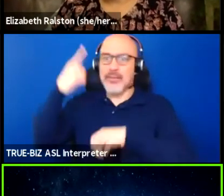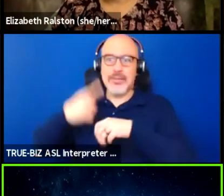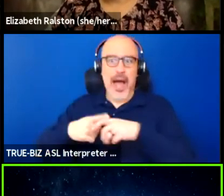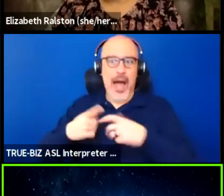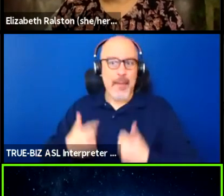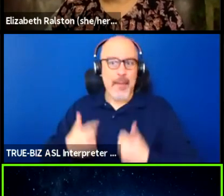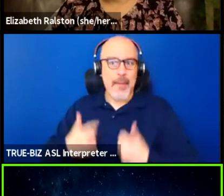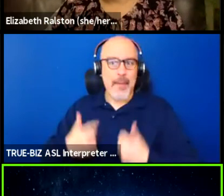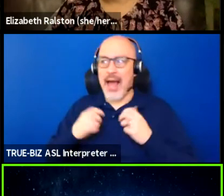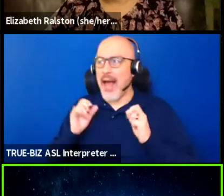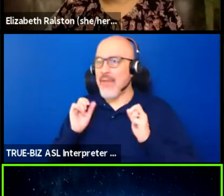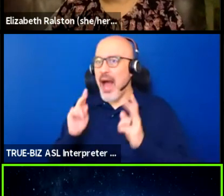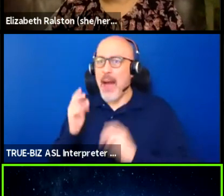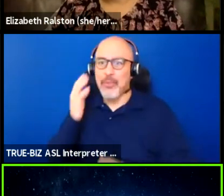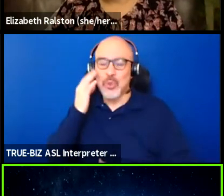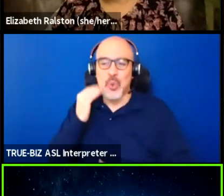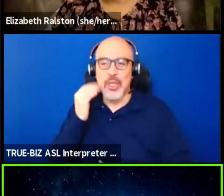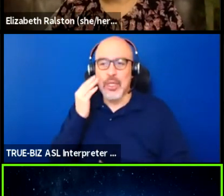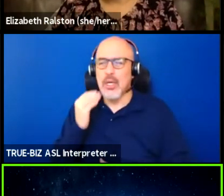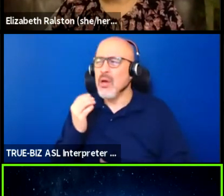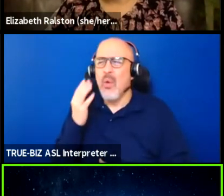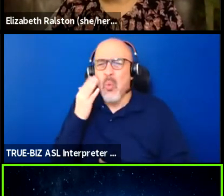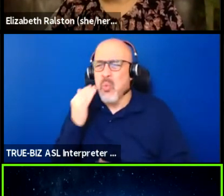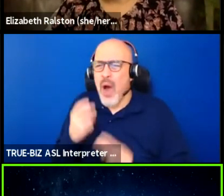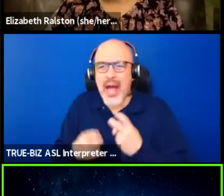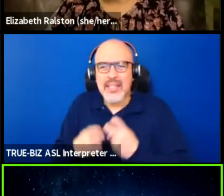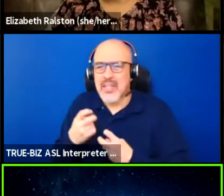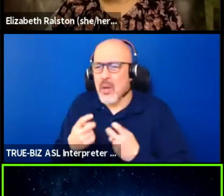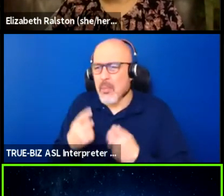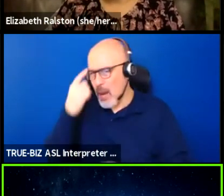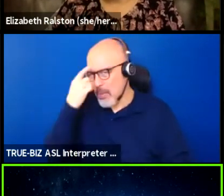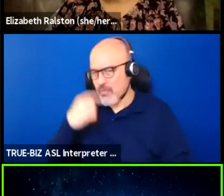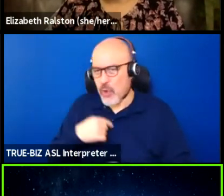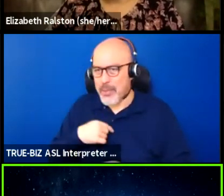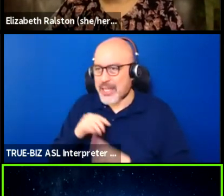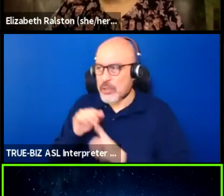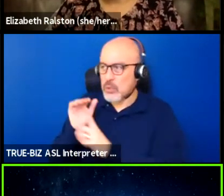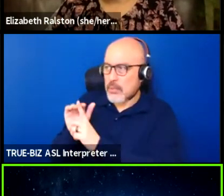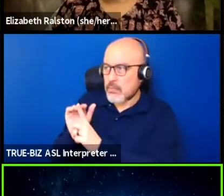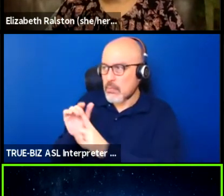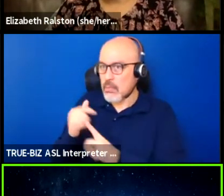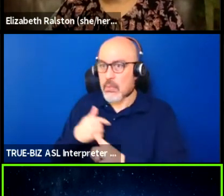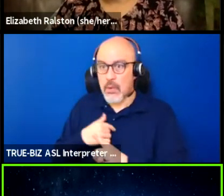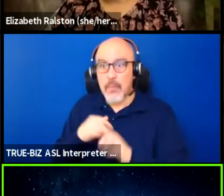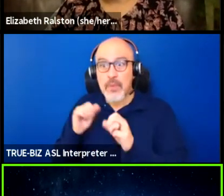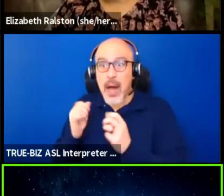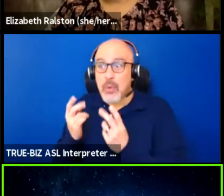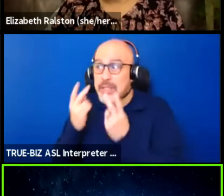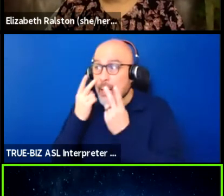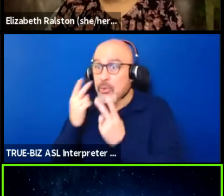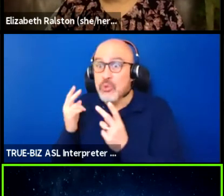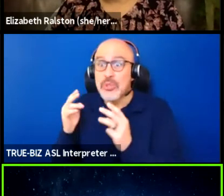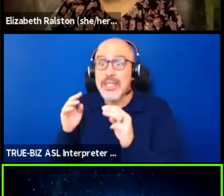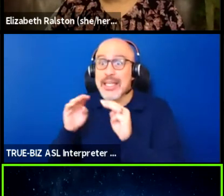how is it a problem to want to be able to say I was able to see the entire Jacob Lawrence exhibit,